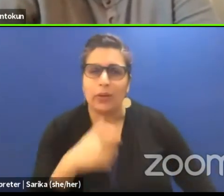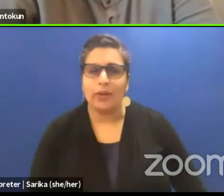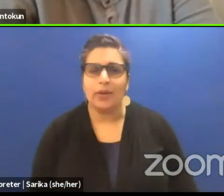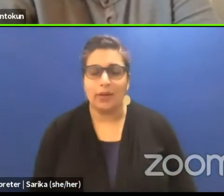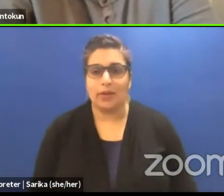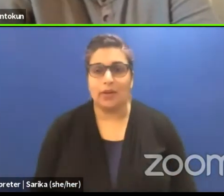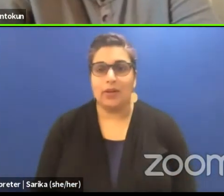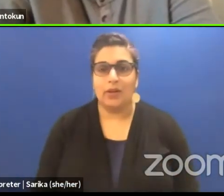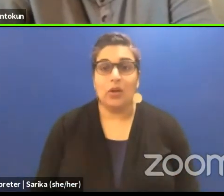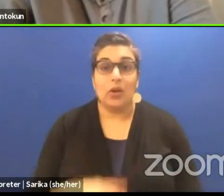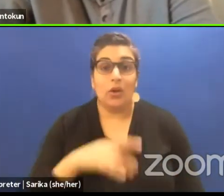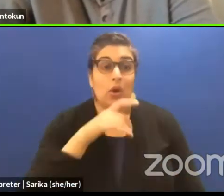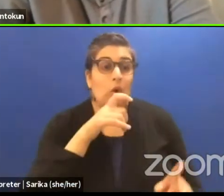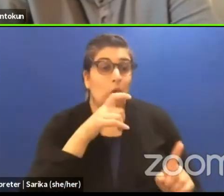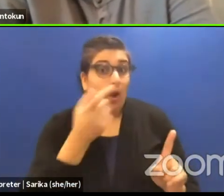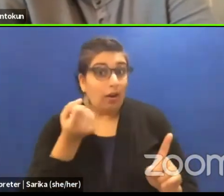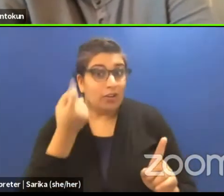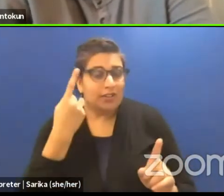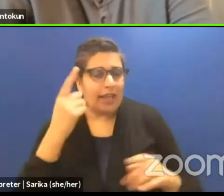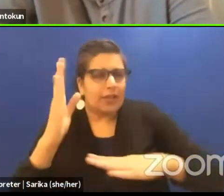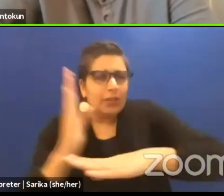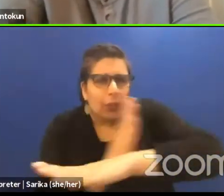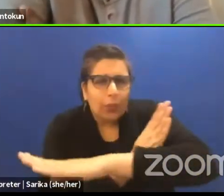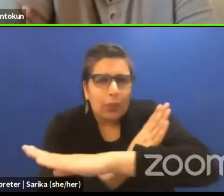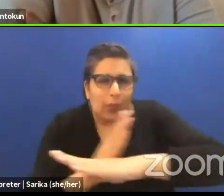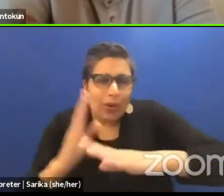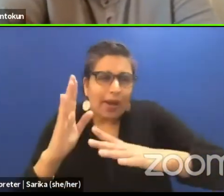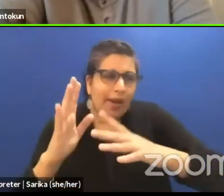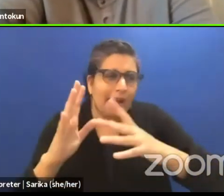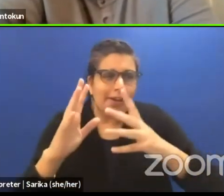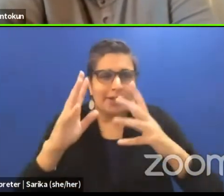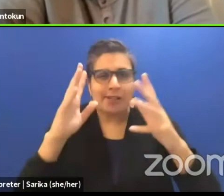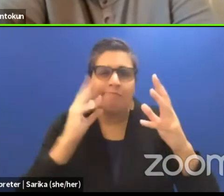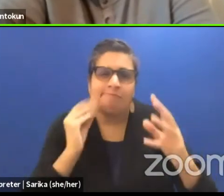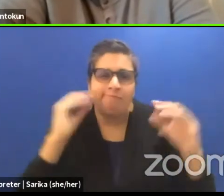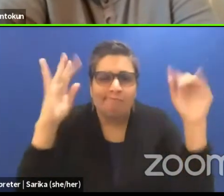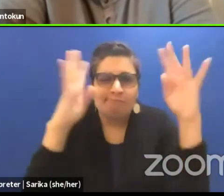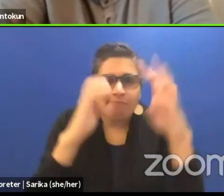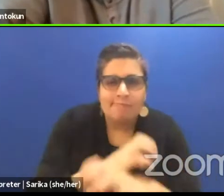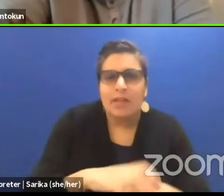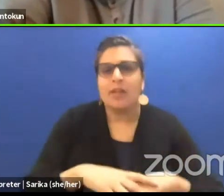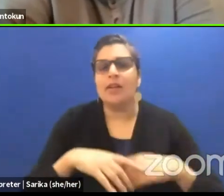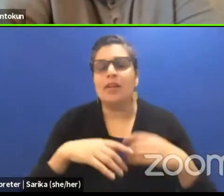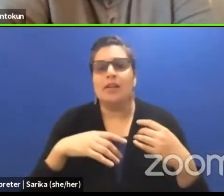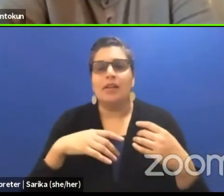Who's the one who understands the nuances, the one who actually is the dramaturg?